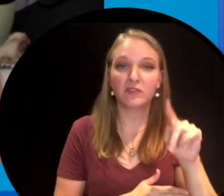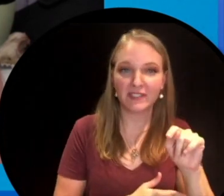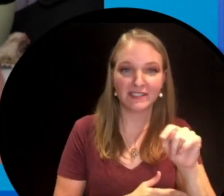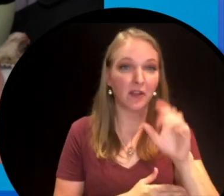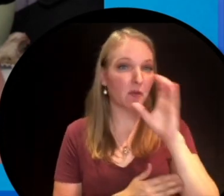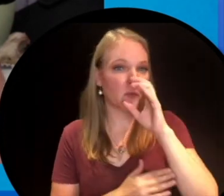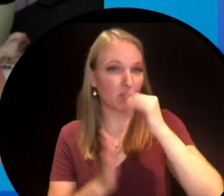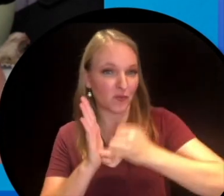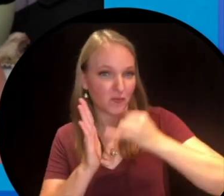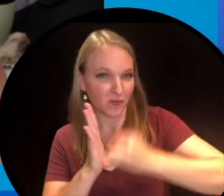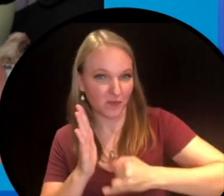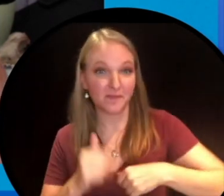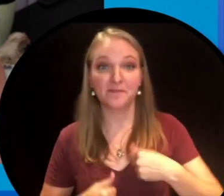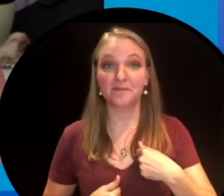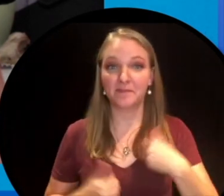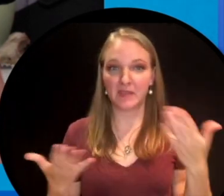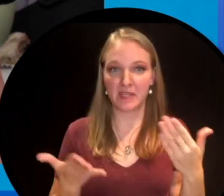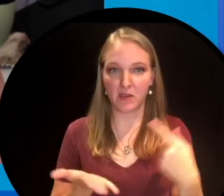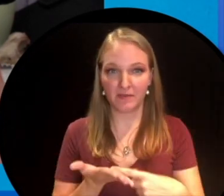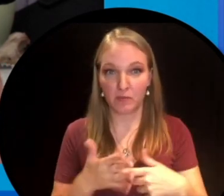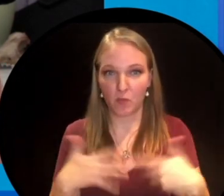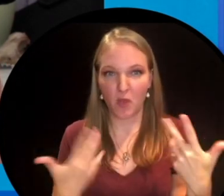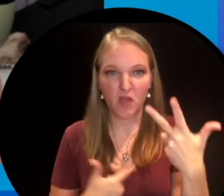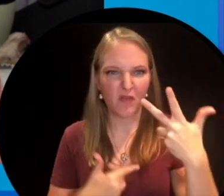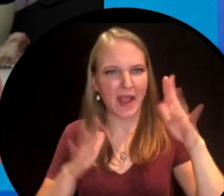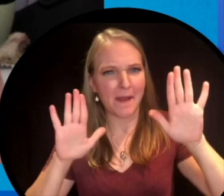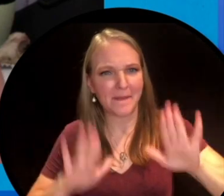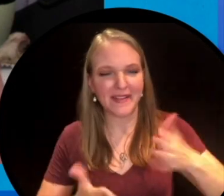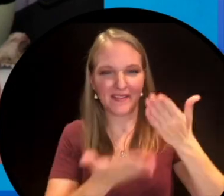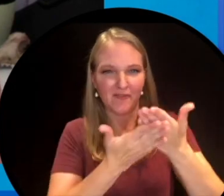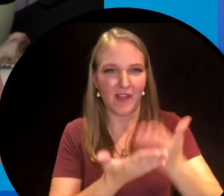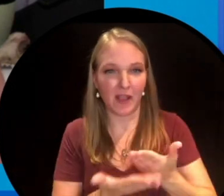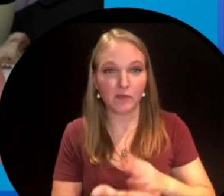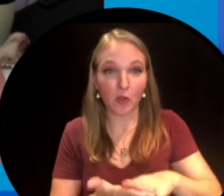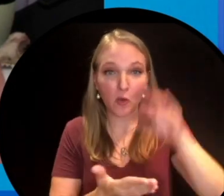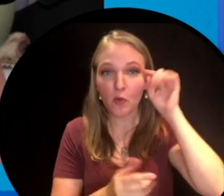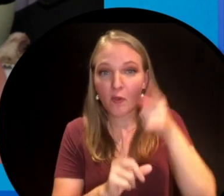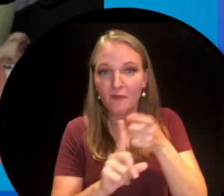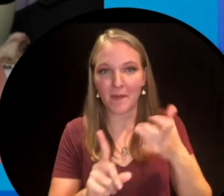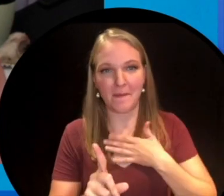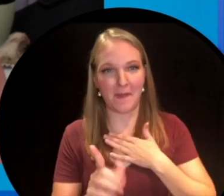today to talk to you about three amazing facts that you can learn in my Elements of Genius